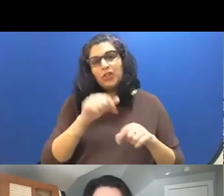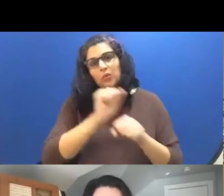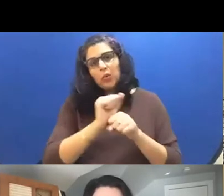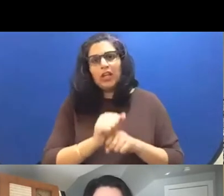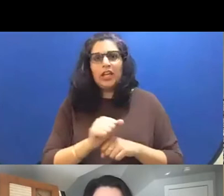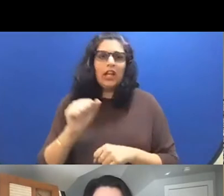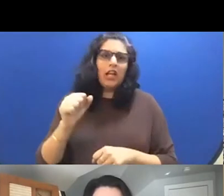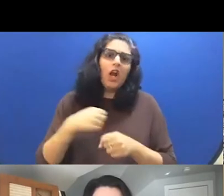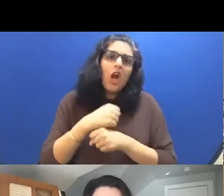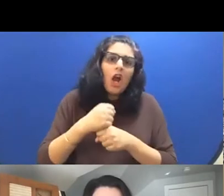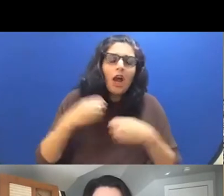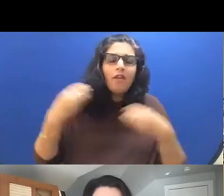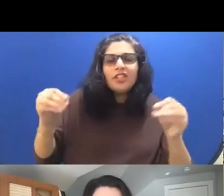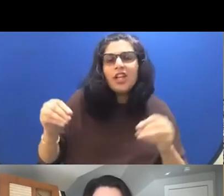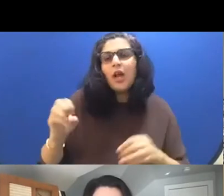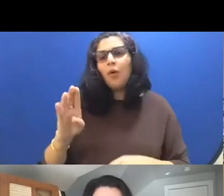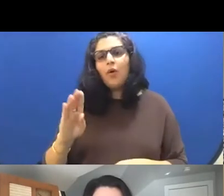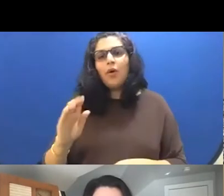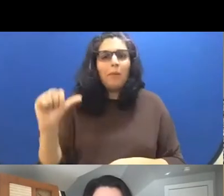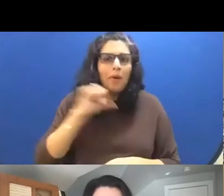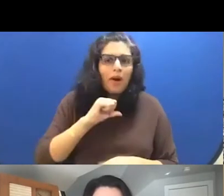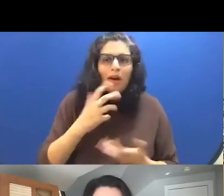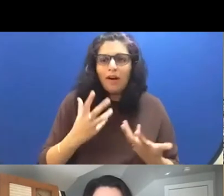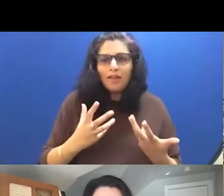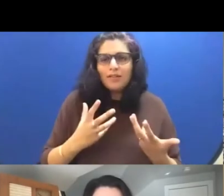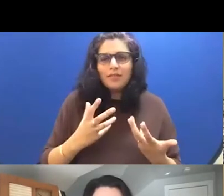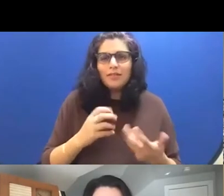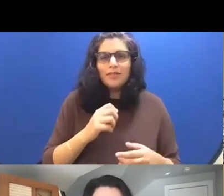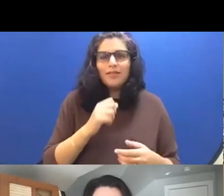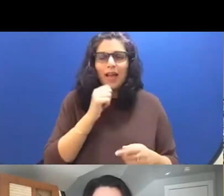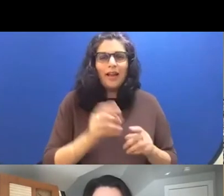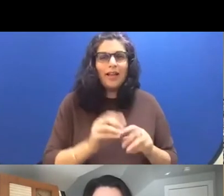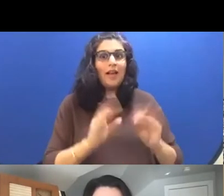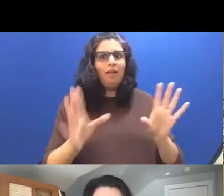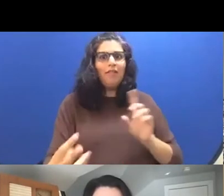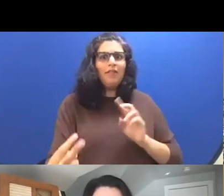wouldn't be these obvious reflections and because she's still you know, in her early